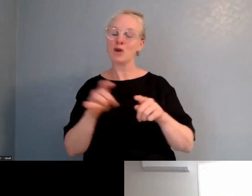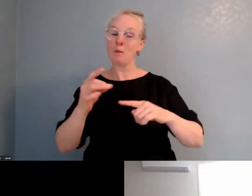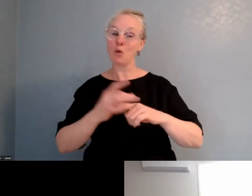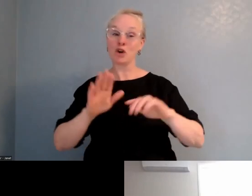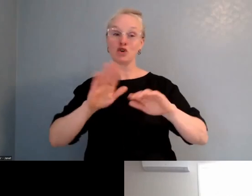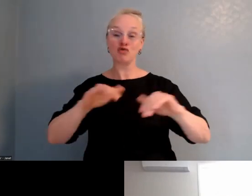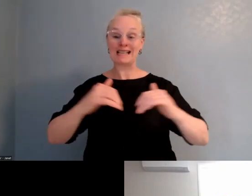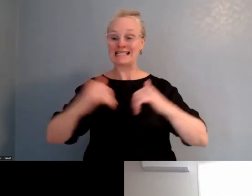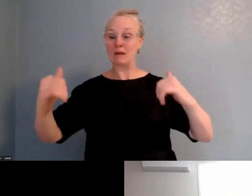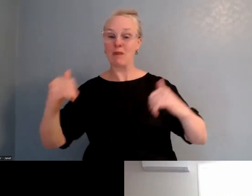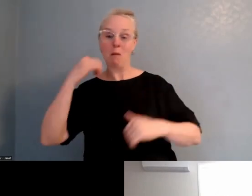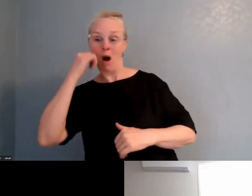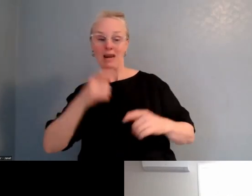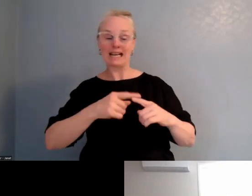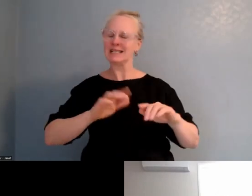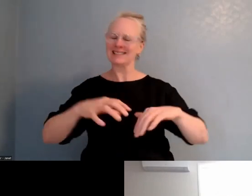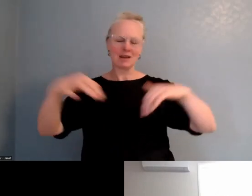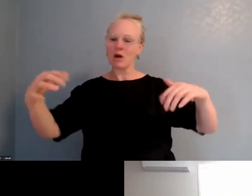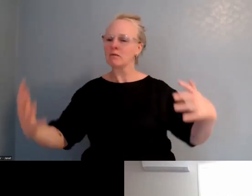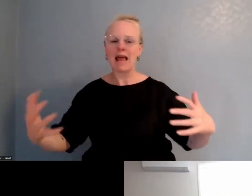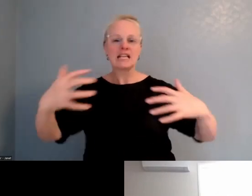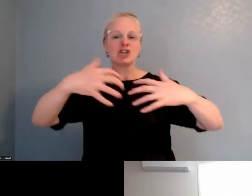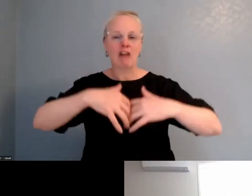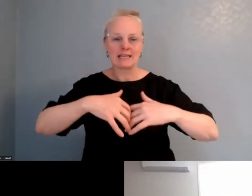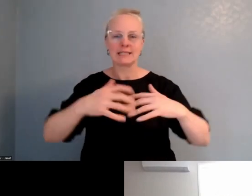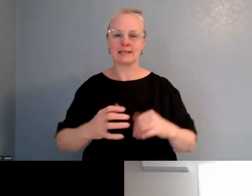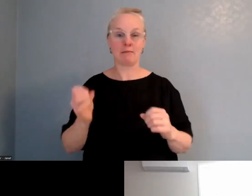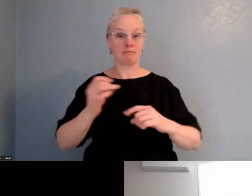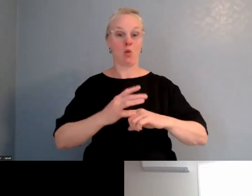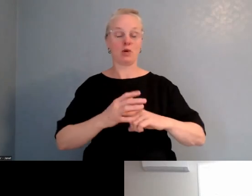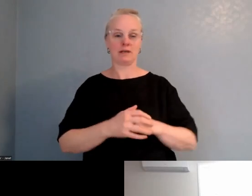So, I've seen a bit of us and them in school sometimes,